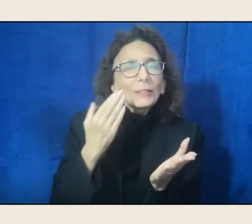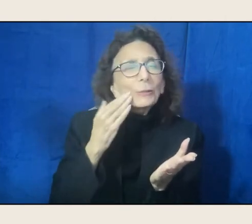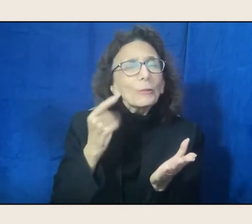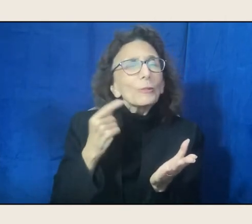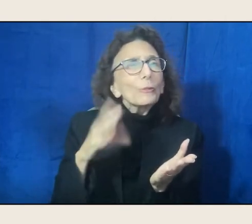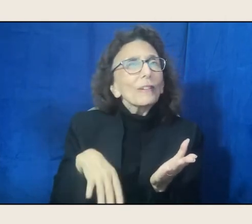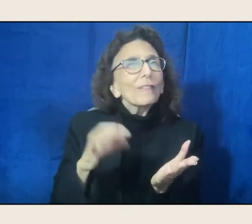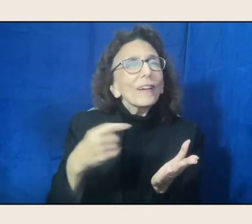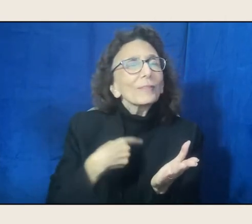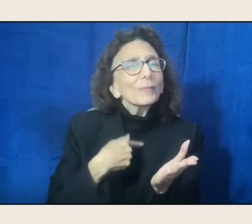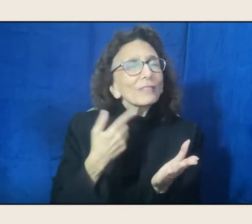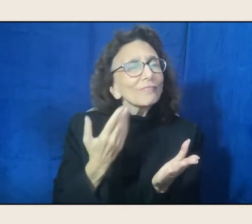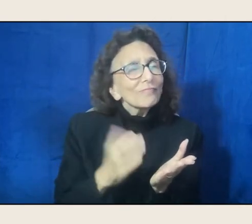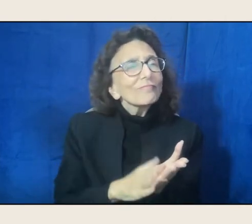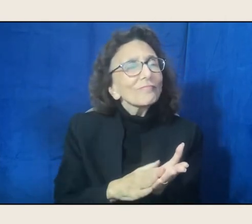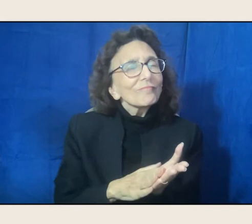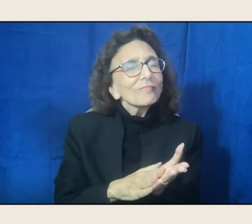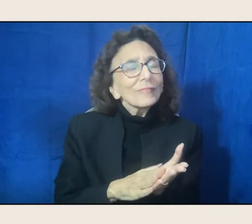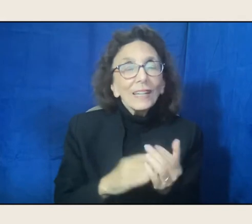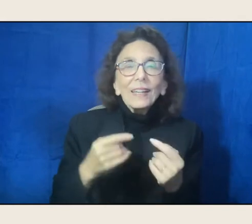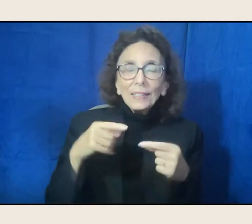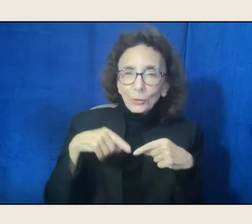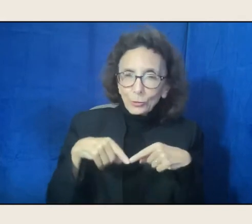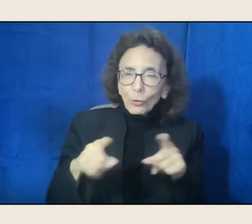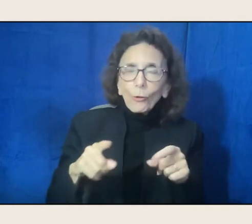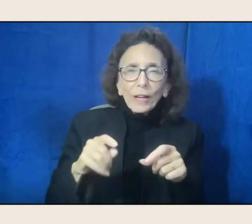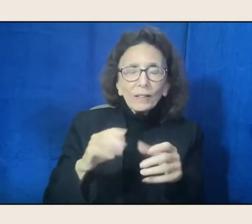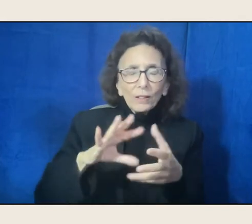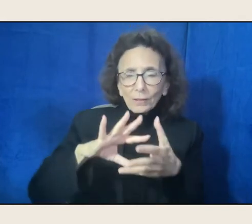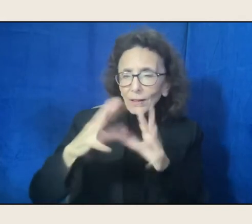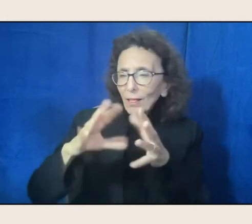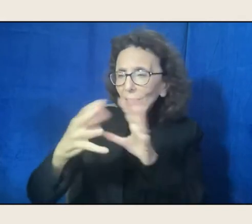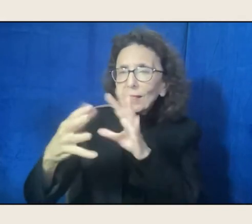And it's during these times that there is